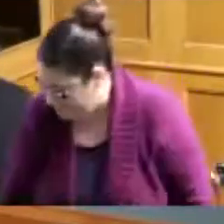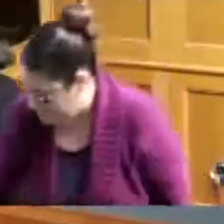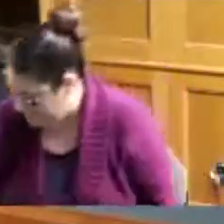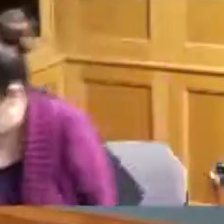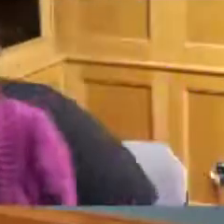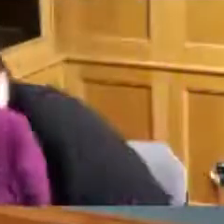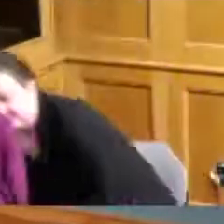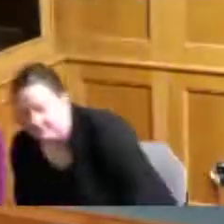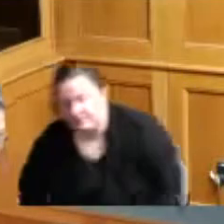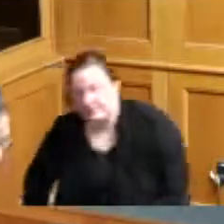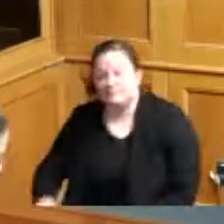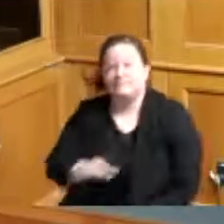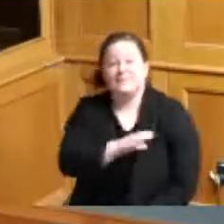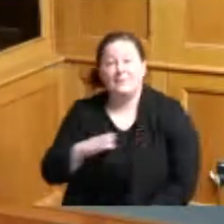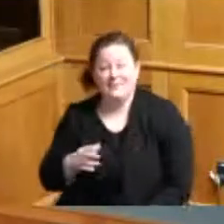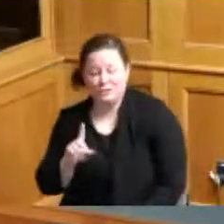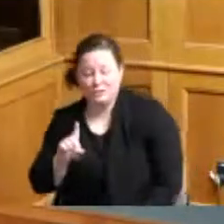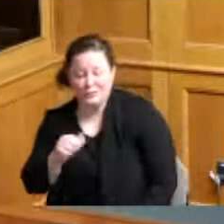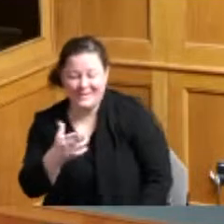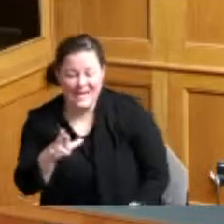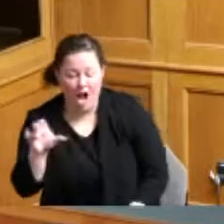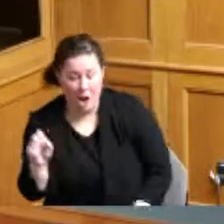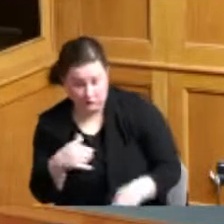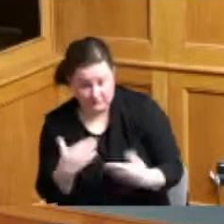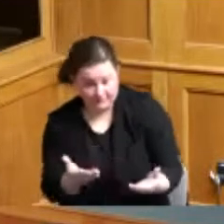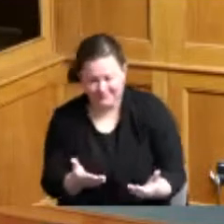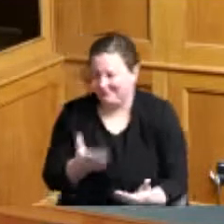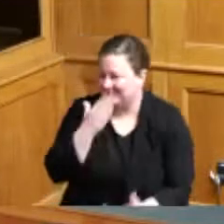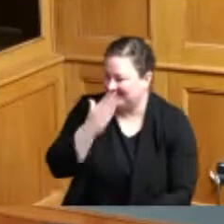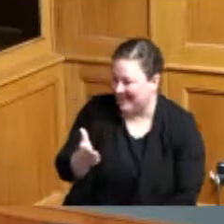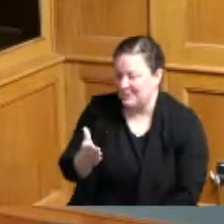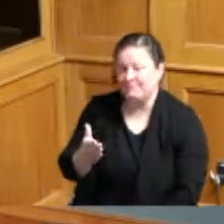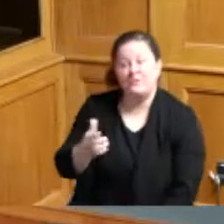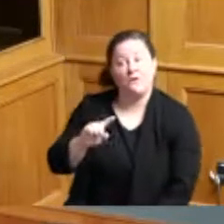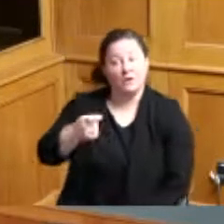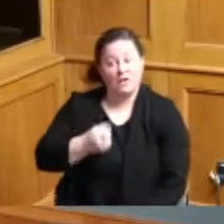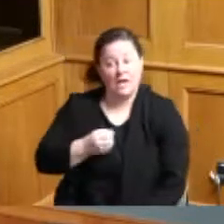I have a couple of comments the first of which is to an introduction Chris Harding has joined my